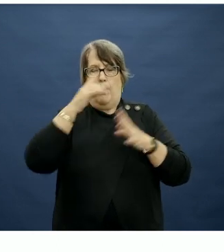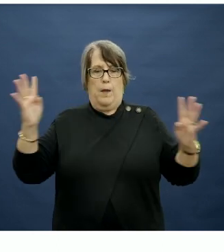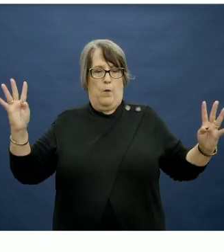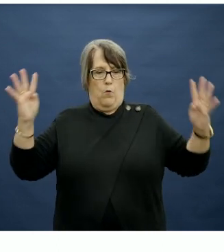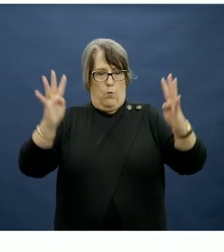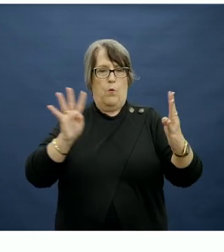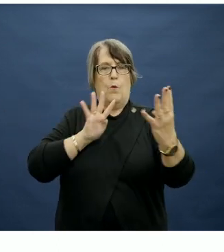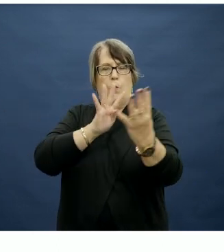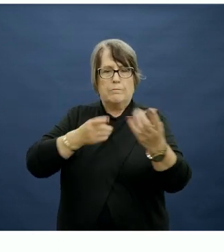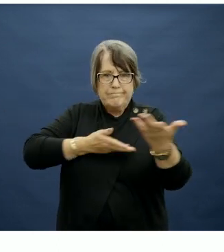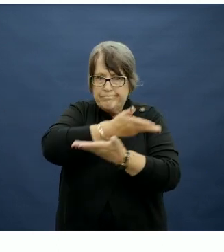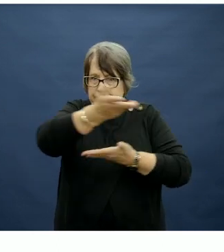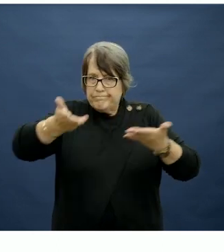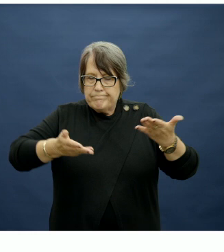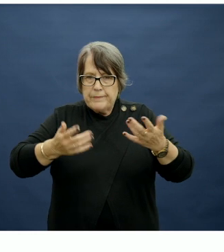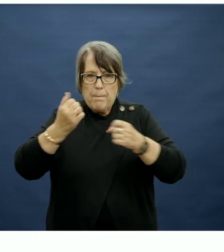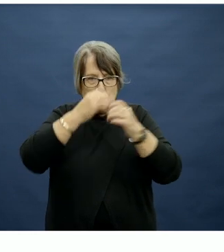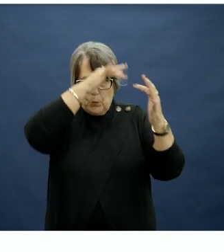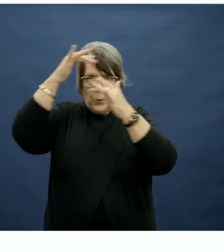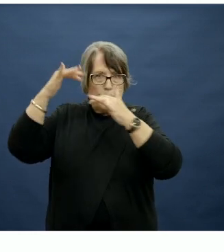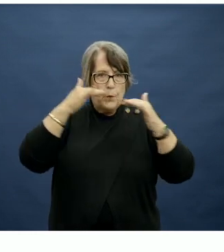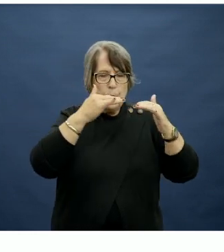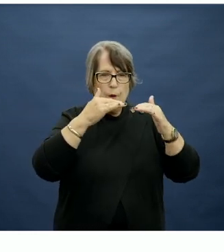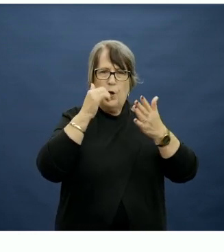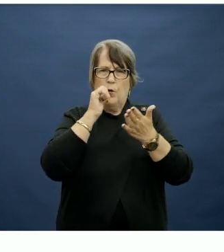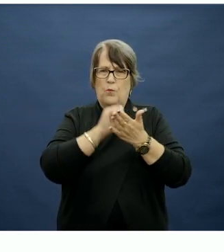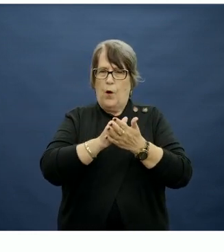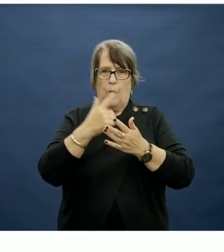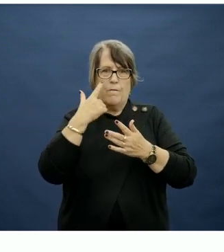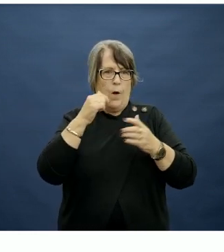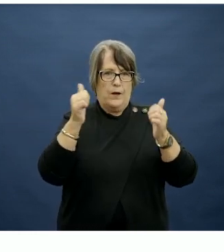and singing off the same hymn sheets so that there are those touchpoints so that no matter